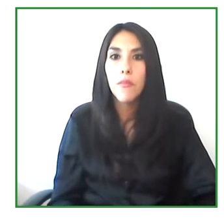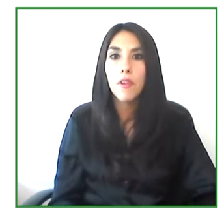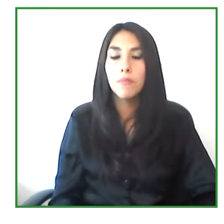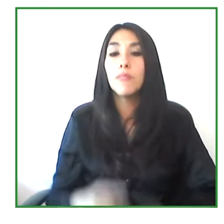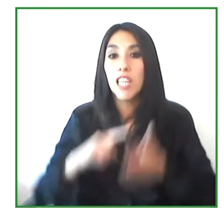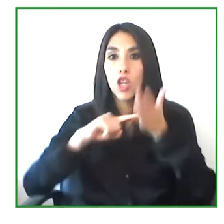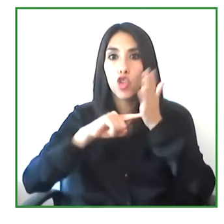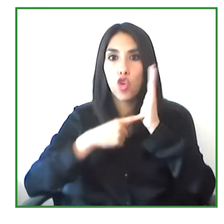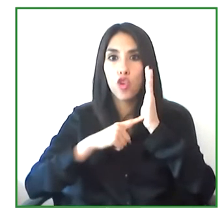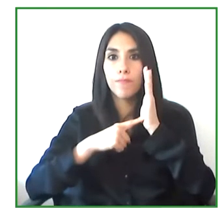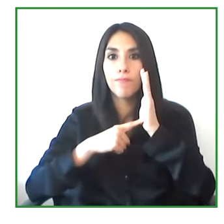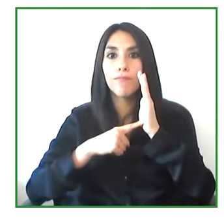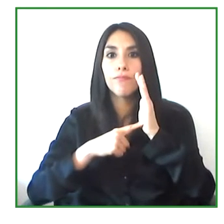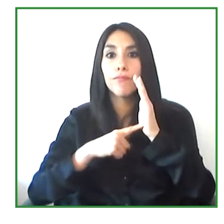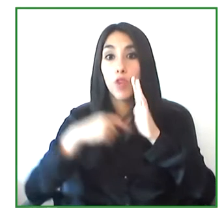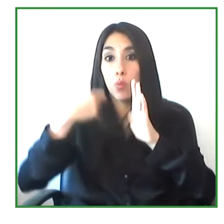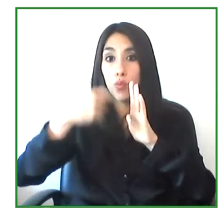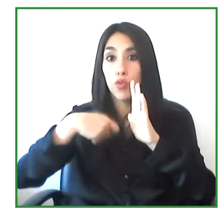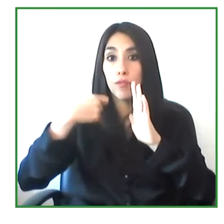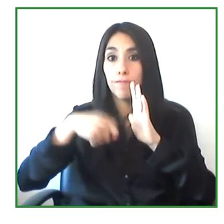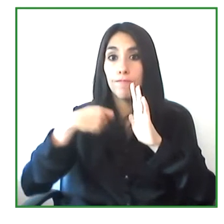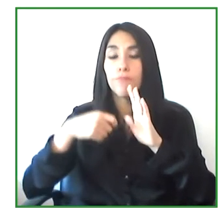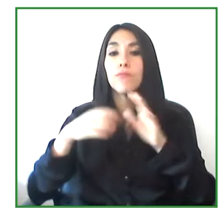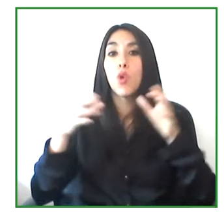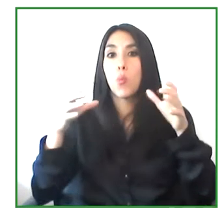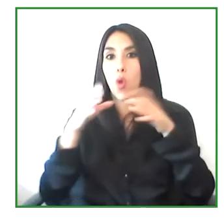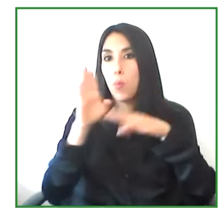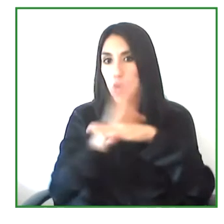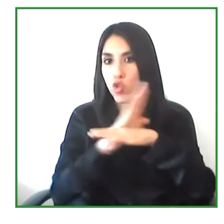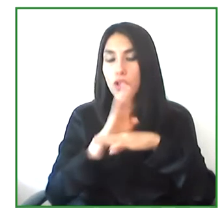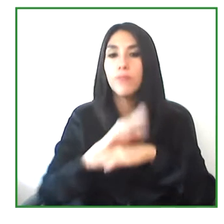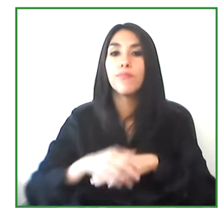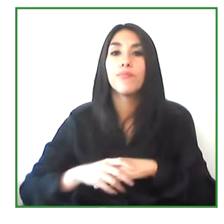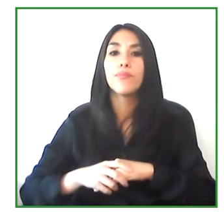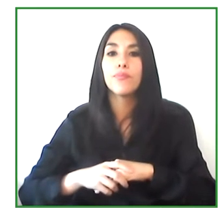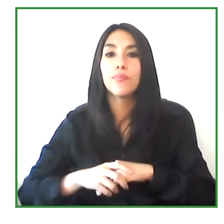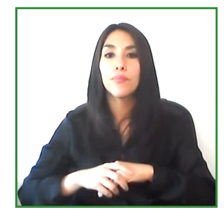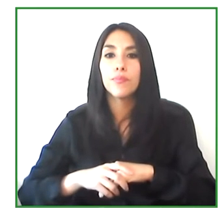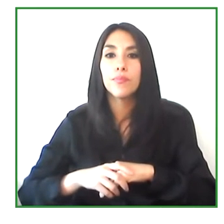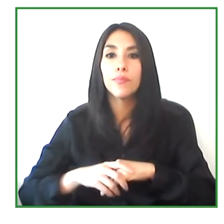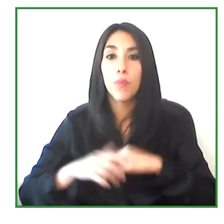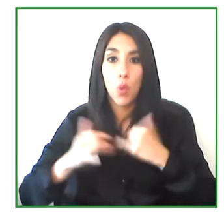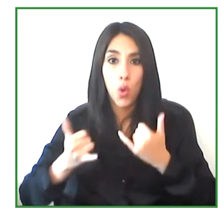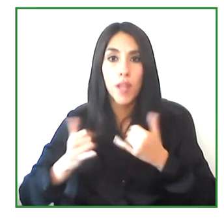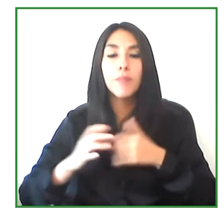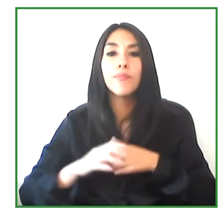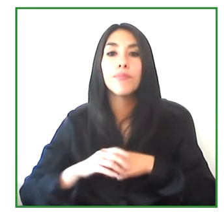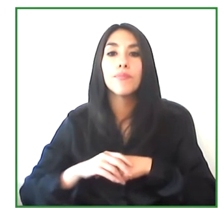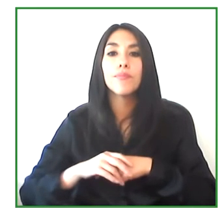in and in our program obviously. And we also incorporated another professional